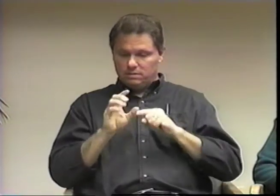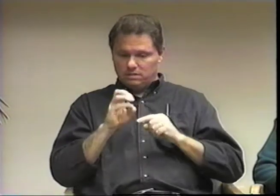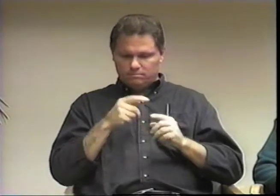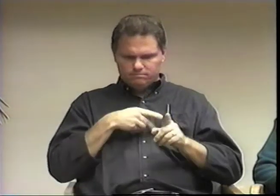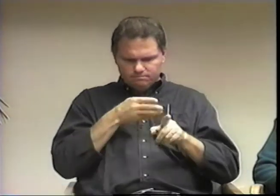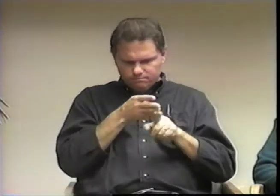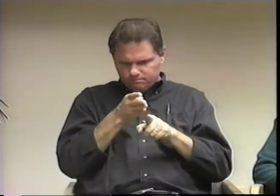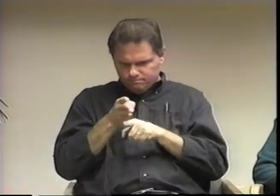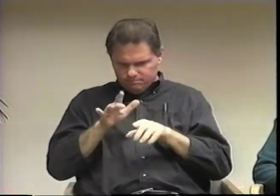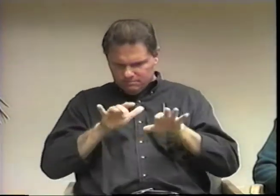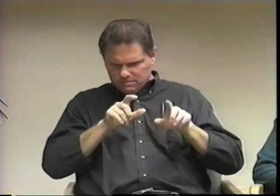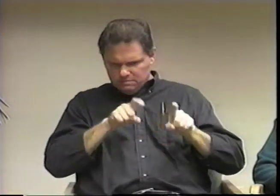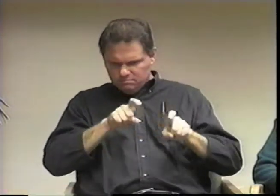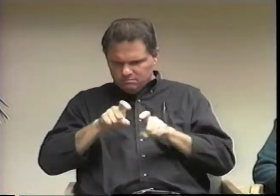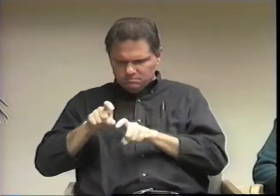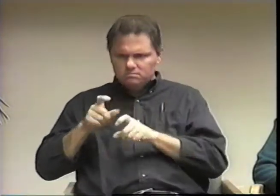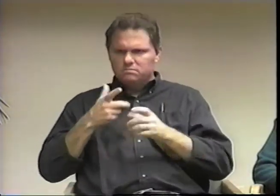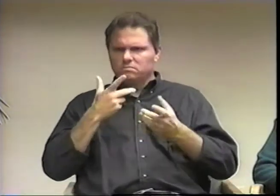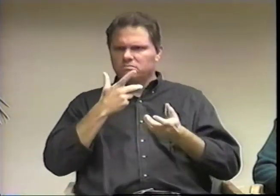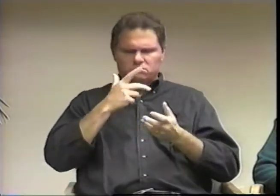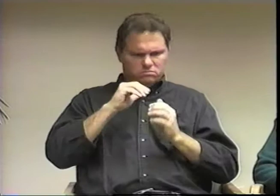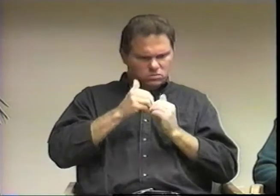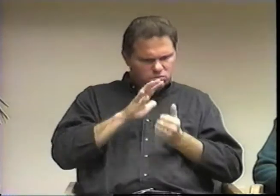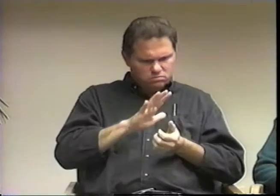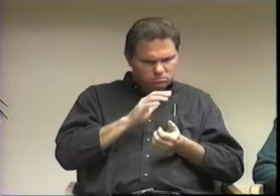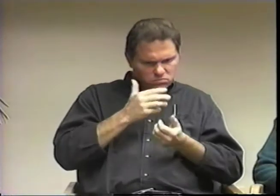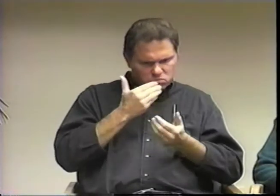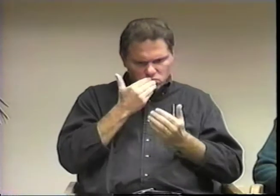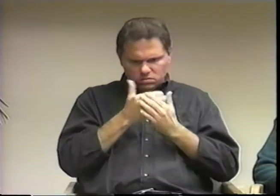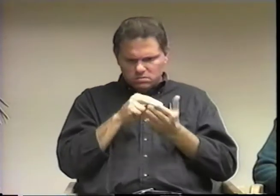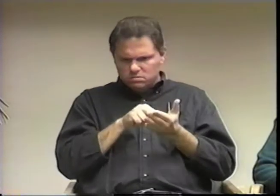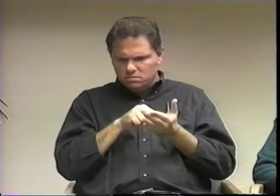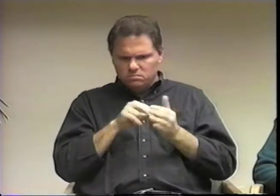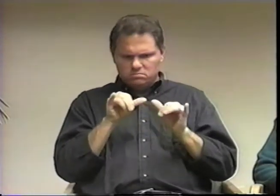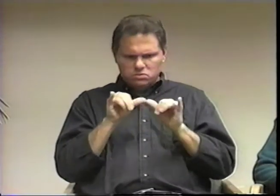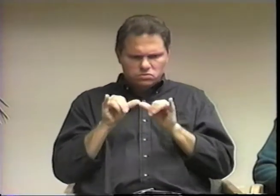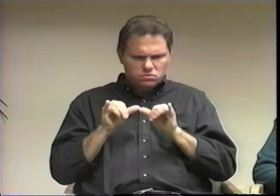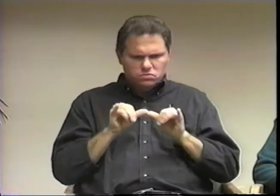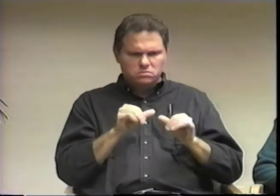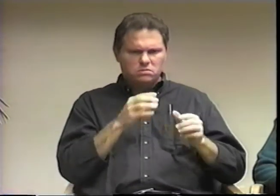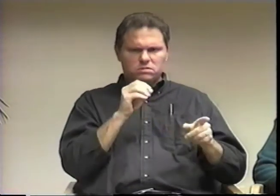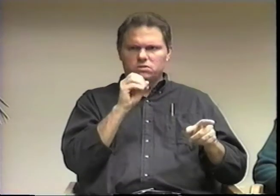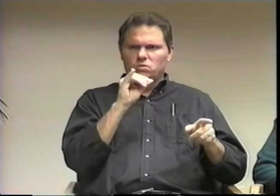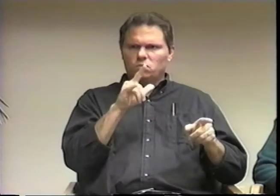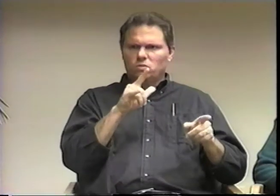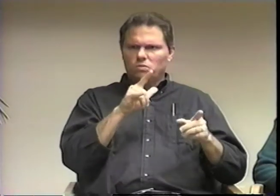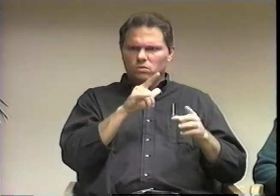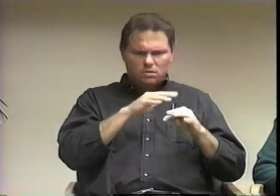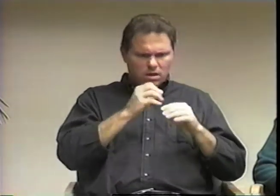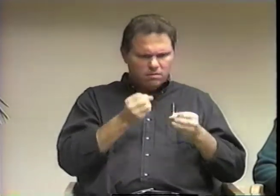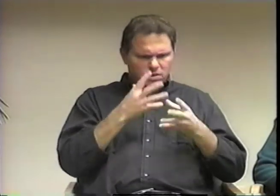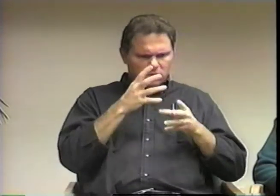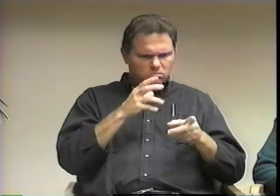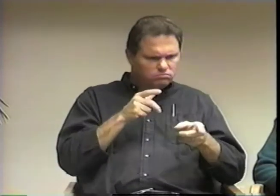What I do is study and do tests on the different elements used to make the roads.